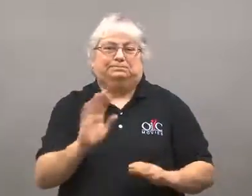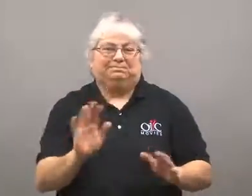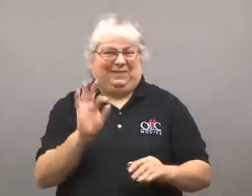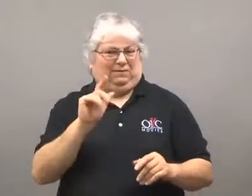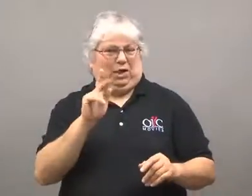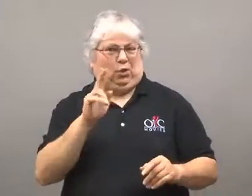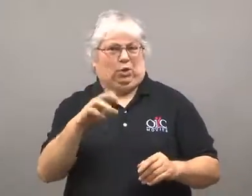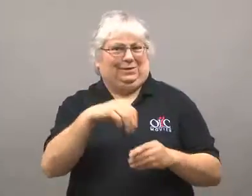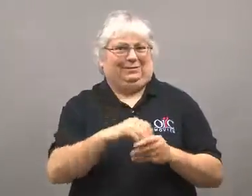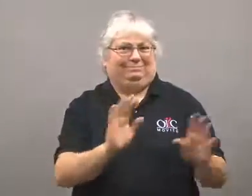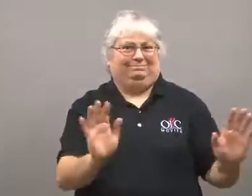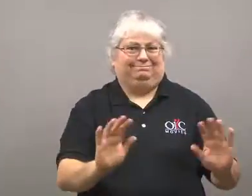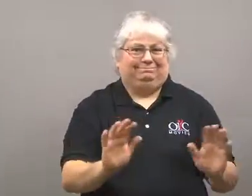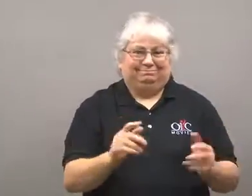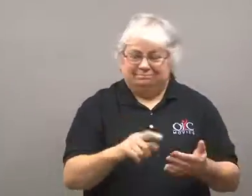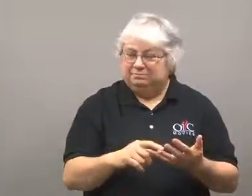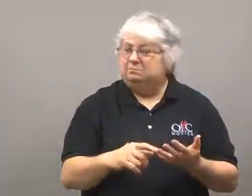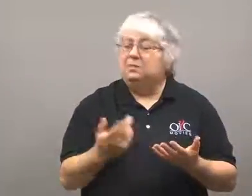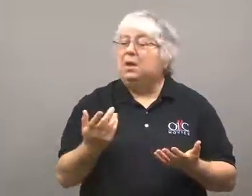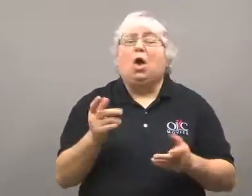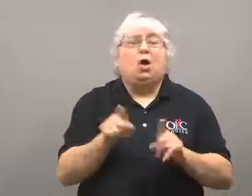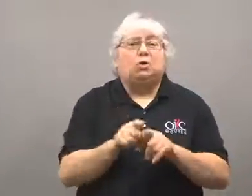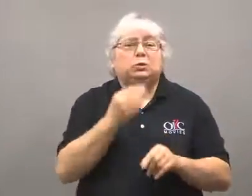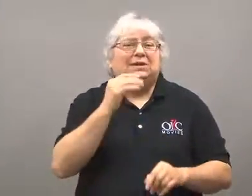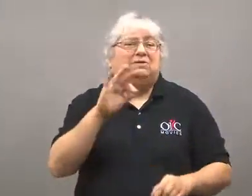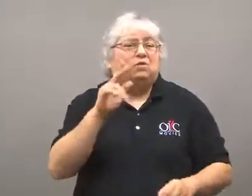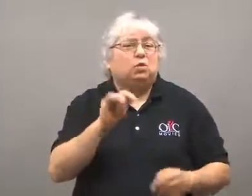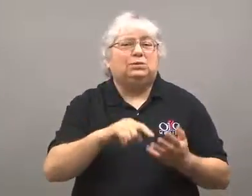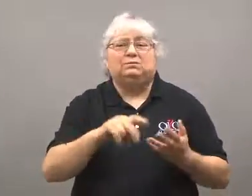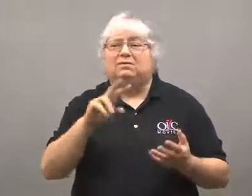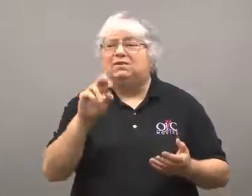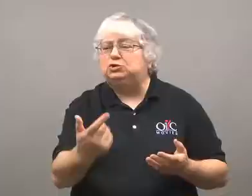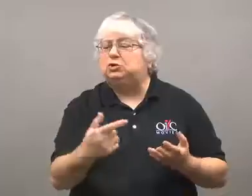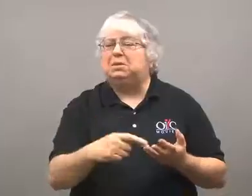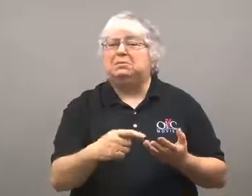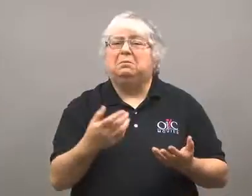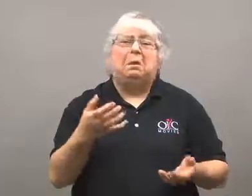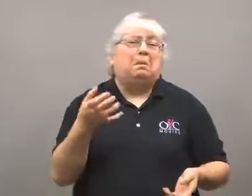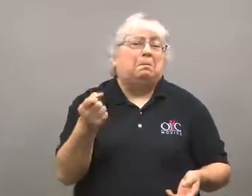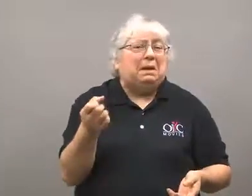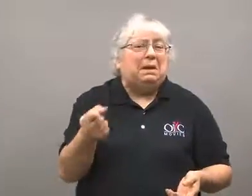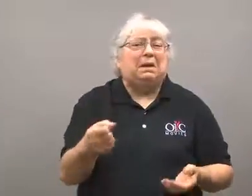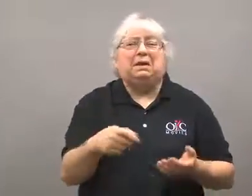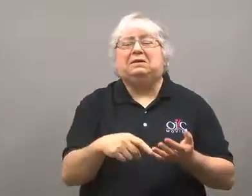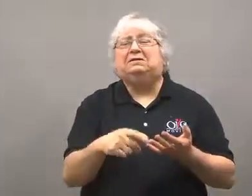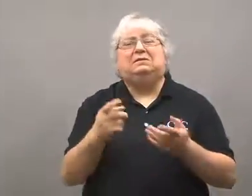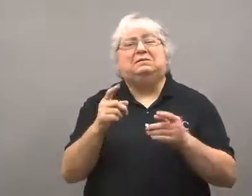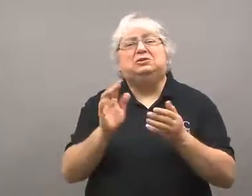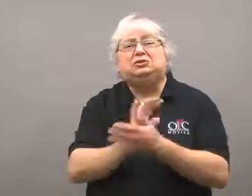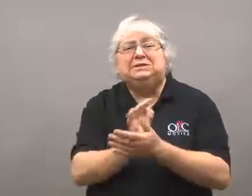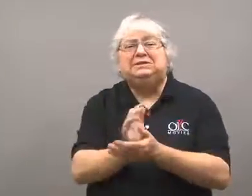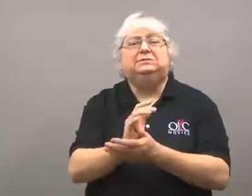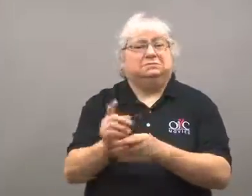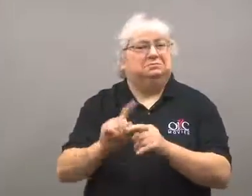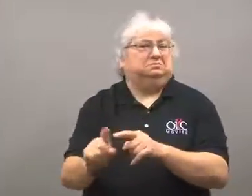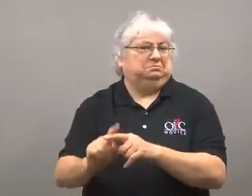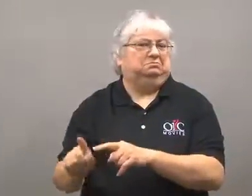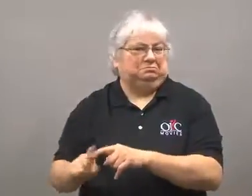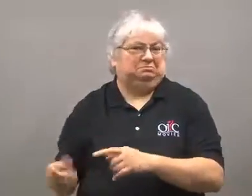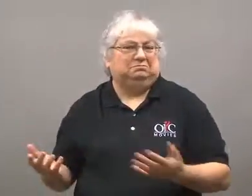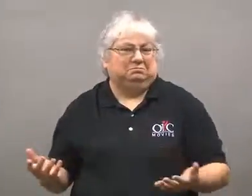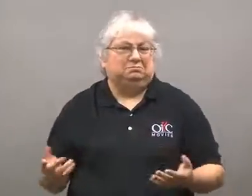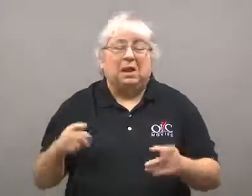That has flour in it. Fruits and vegetables and dairy products are also good.